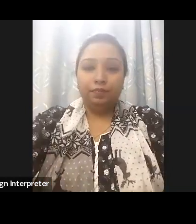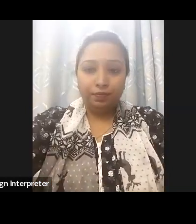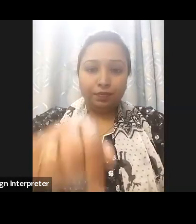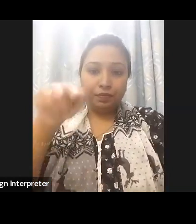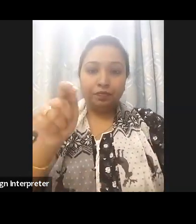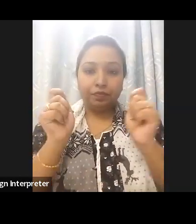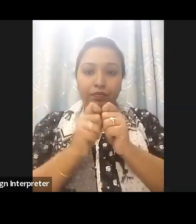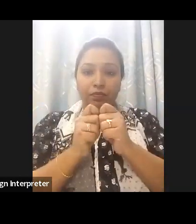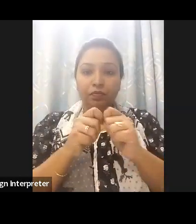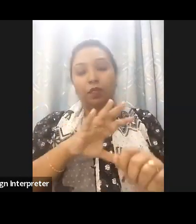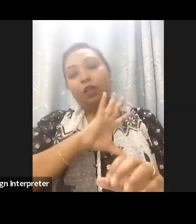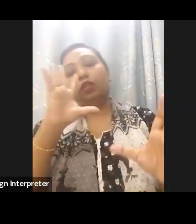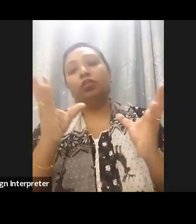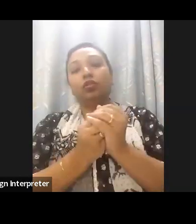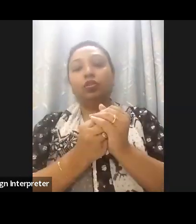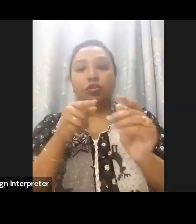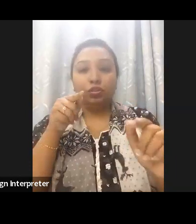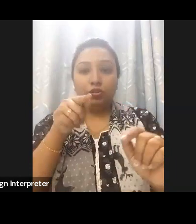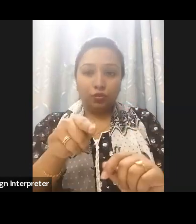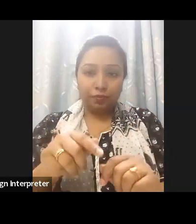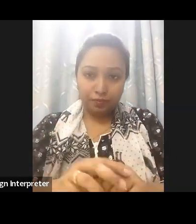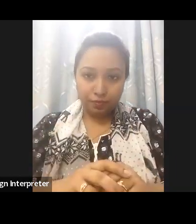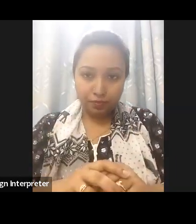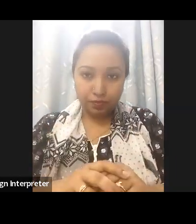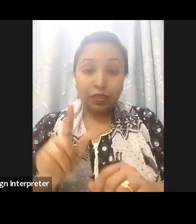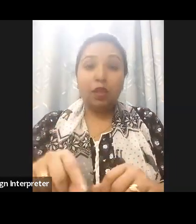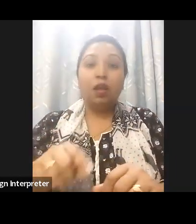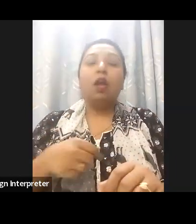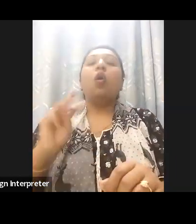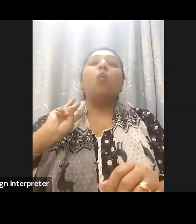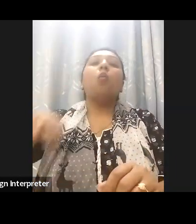October. This year it's going to be in in Washington DC. Of course this year it's going to